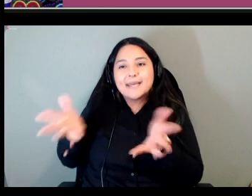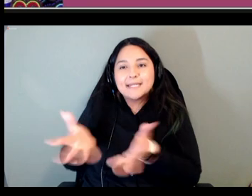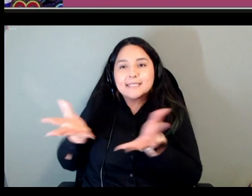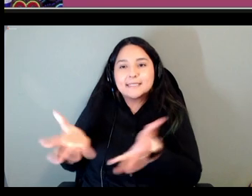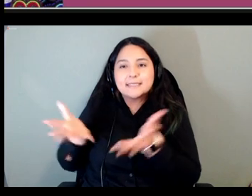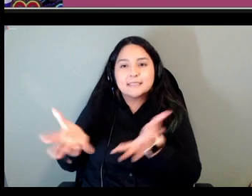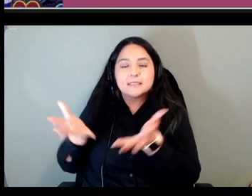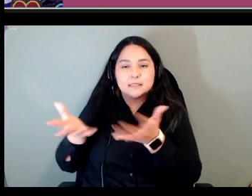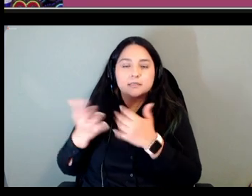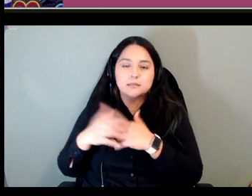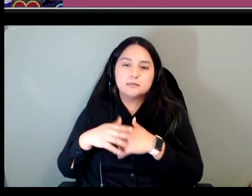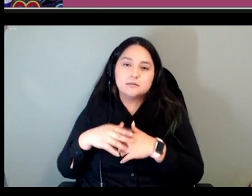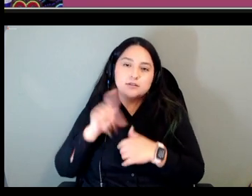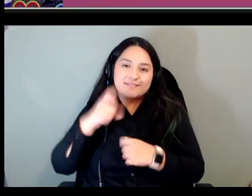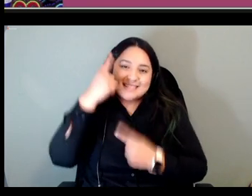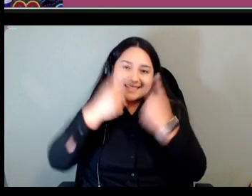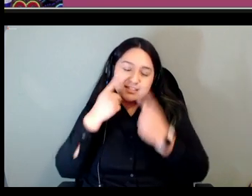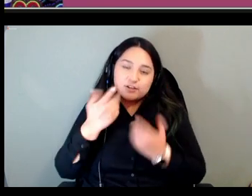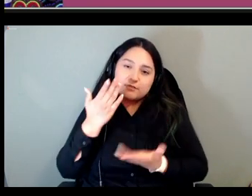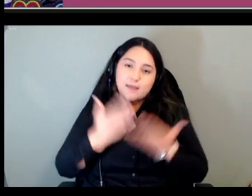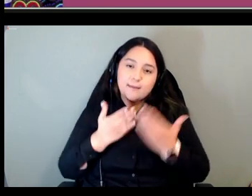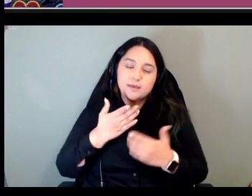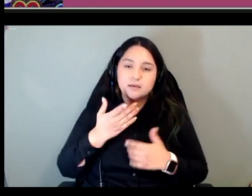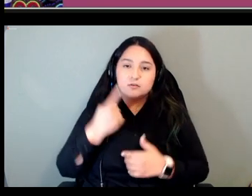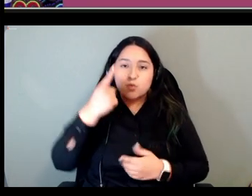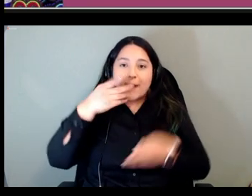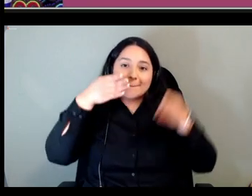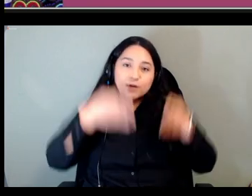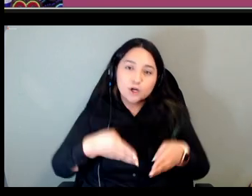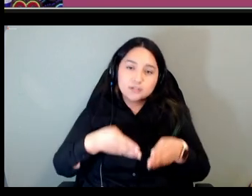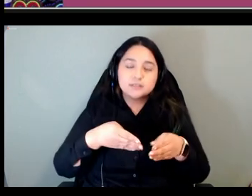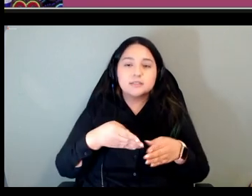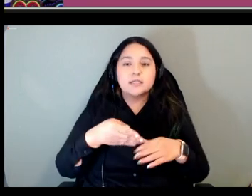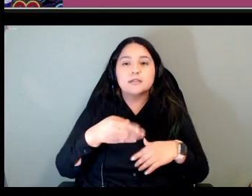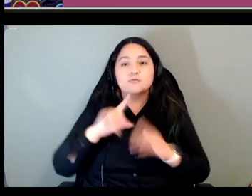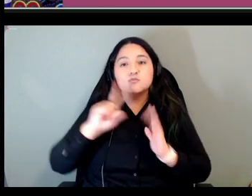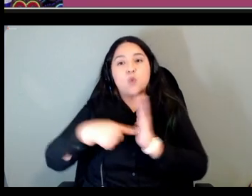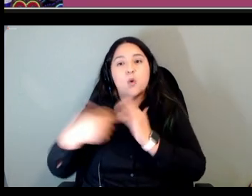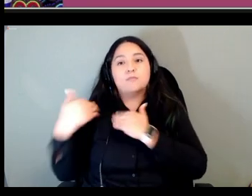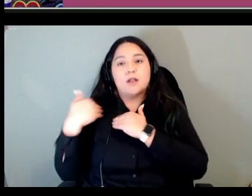that you might have to dedicate a person to to do that and that would be um you know their